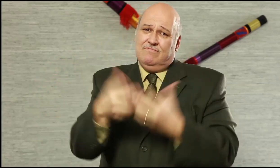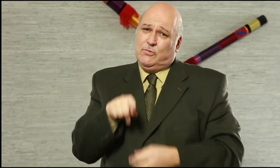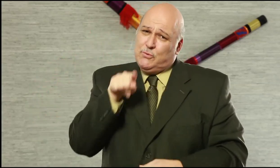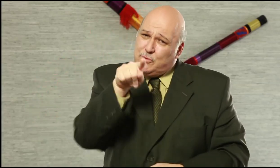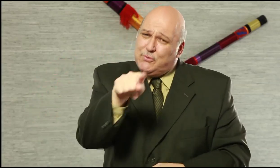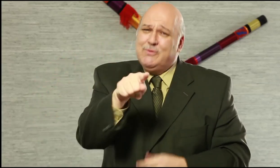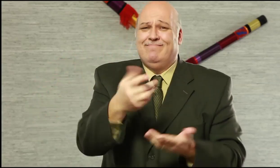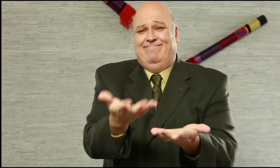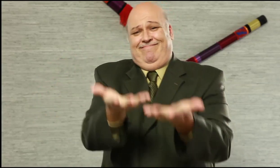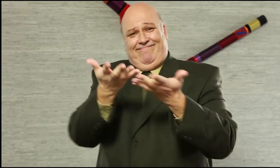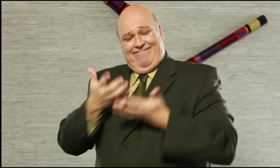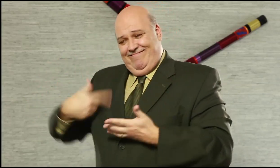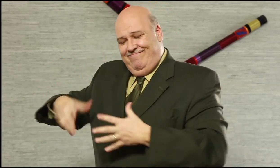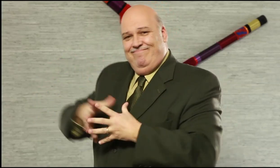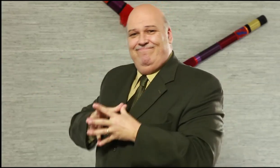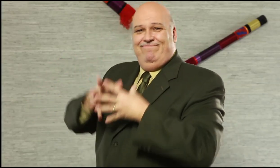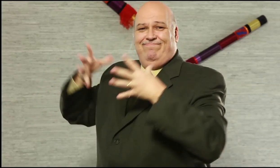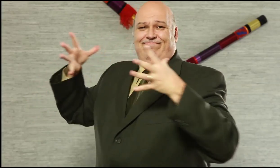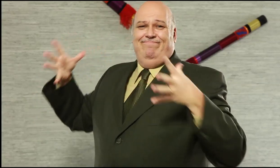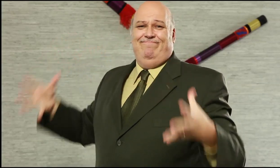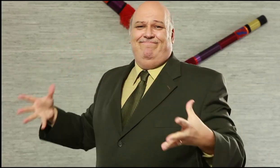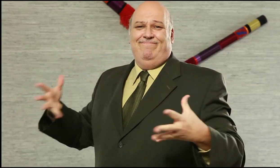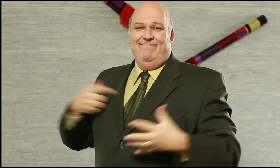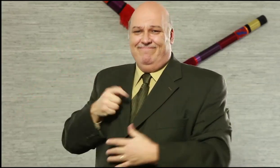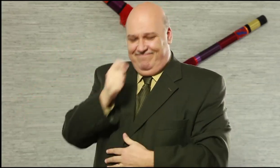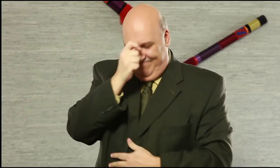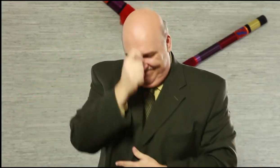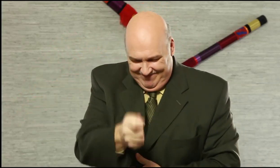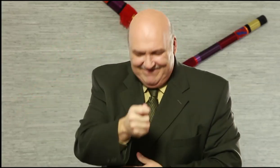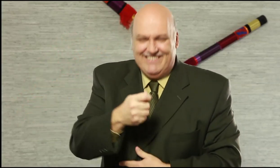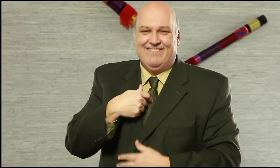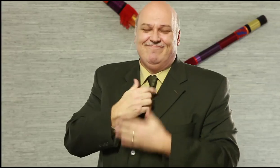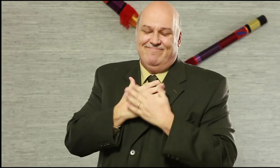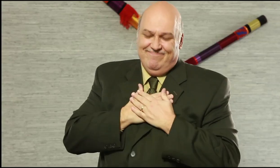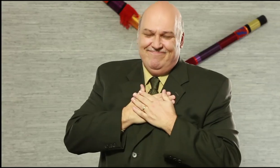the world that made it possible and I salute you!